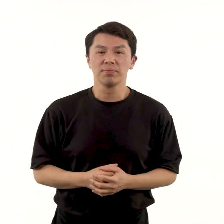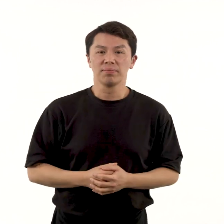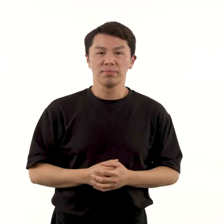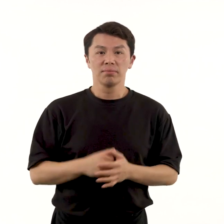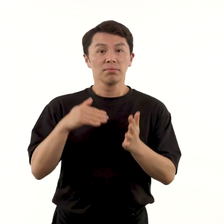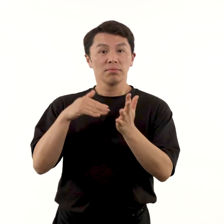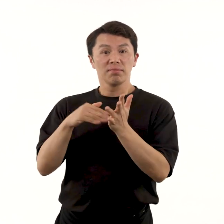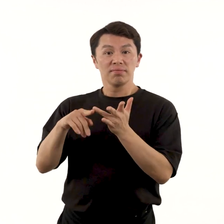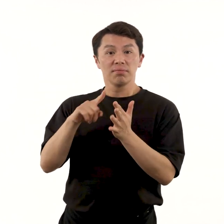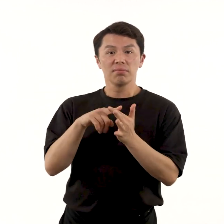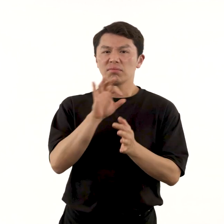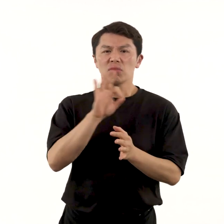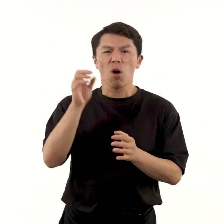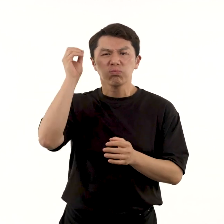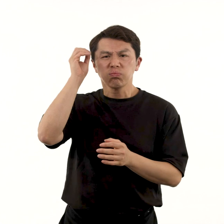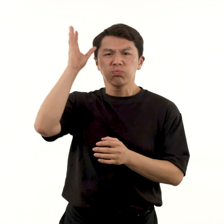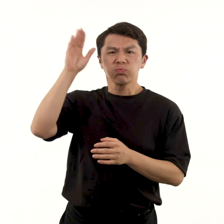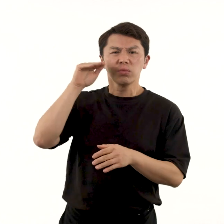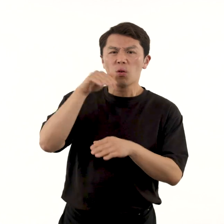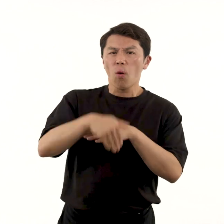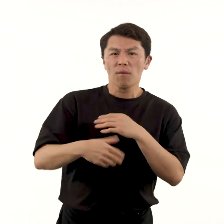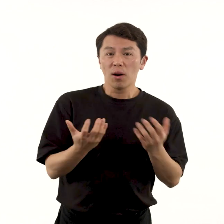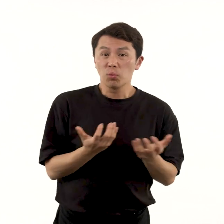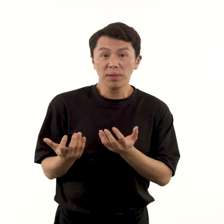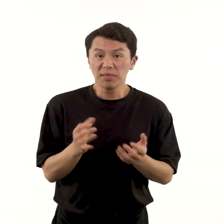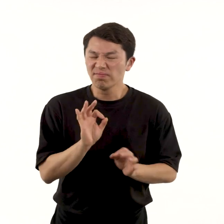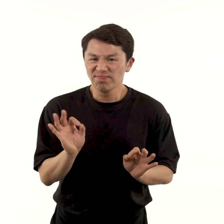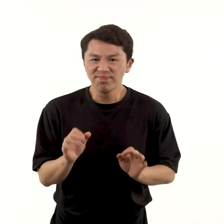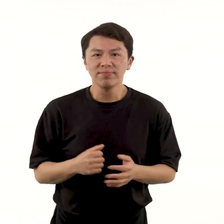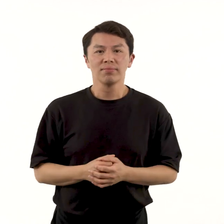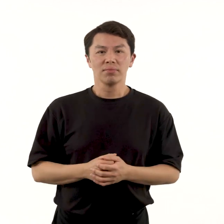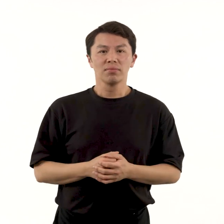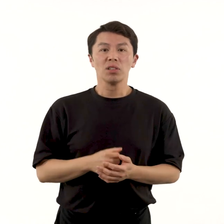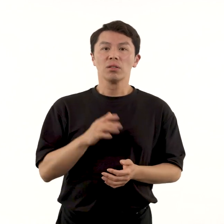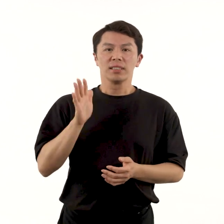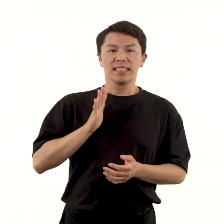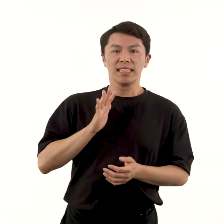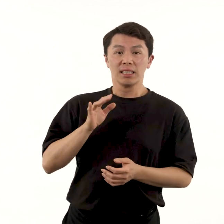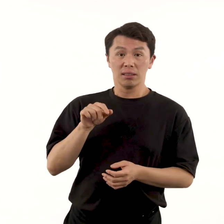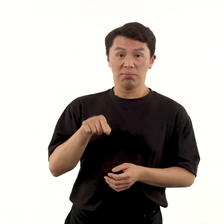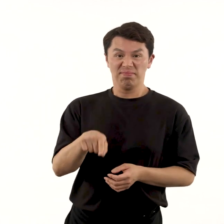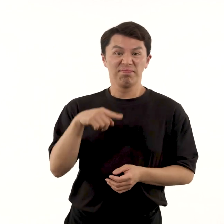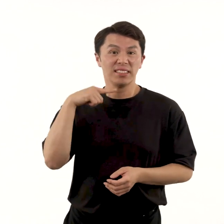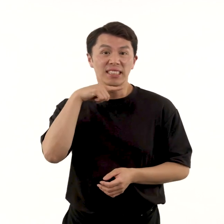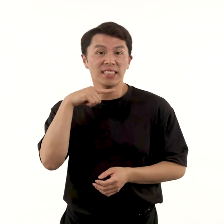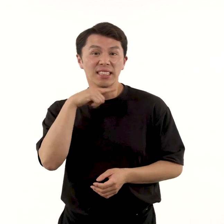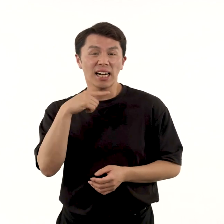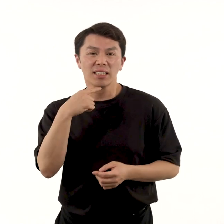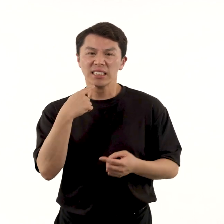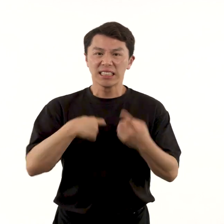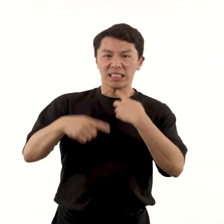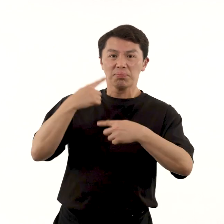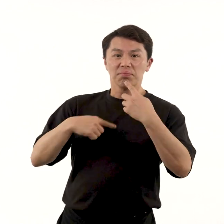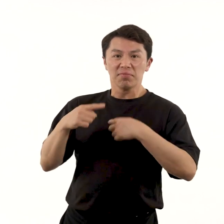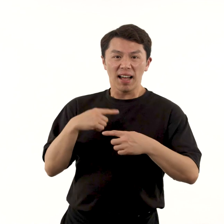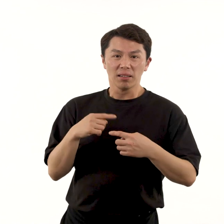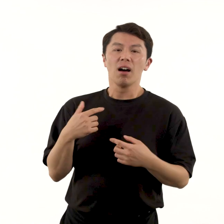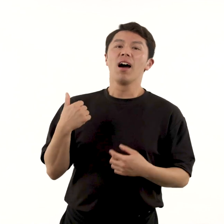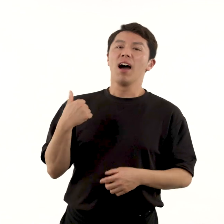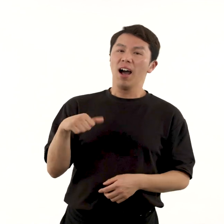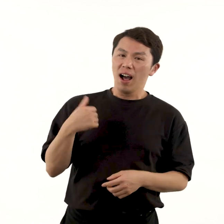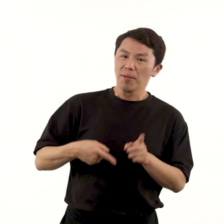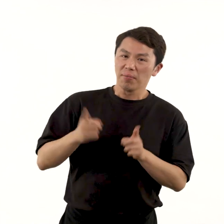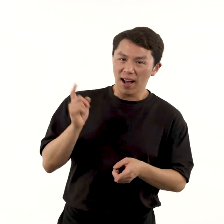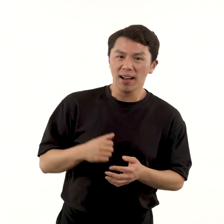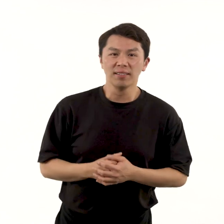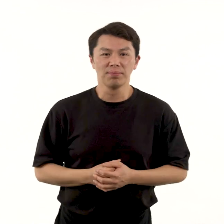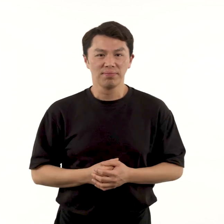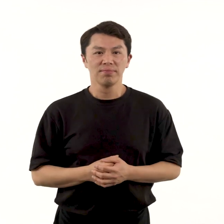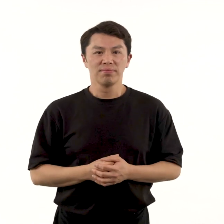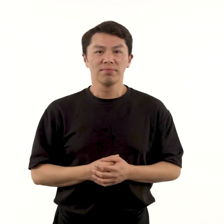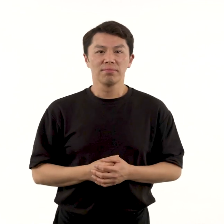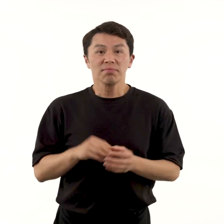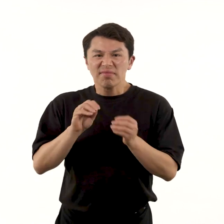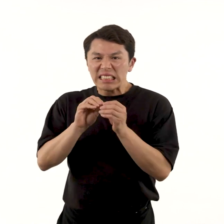Having received a crash course in the game of rugby league from Wilbur,